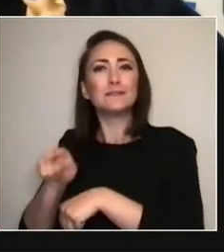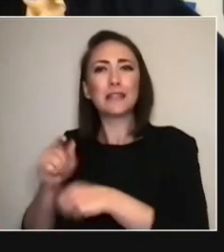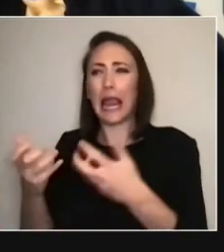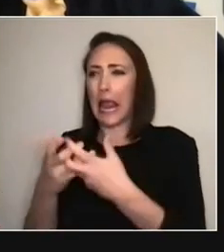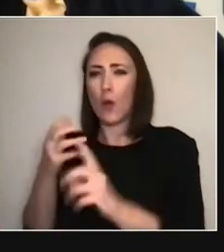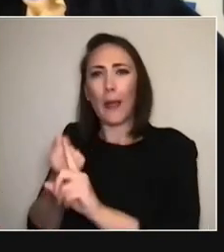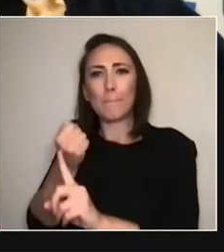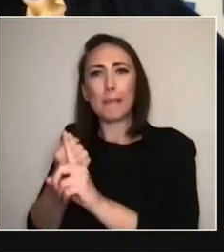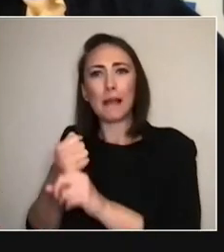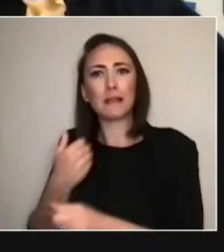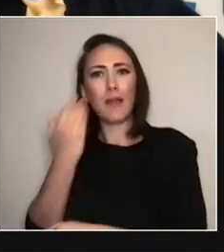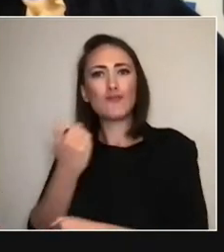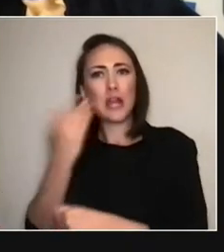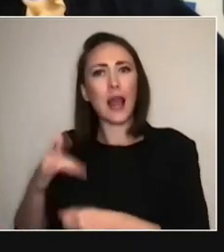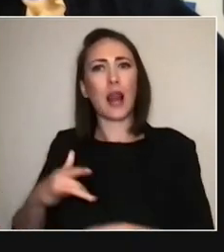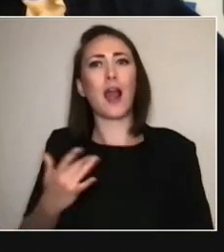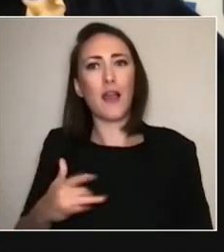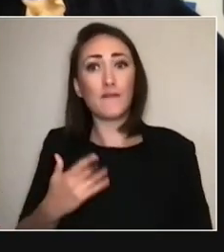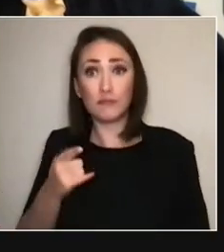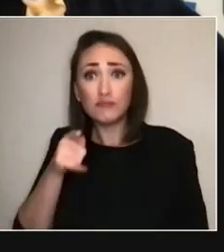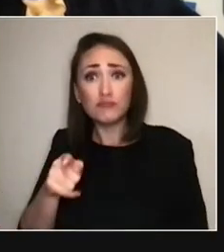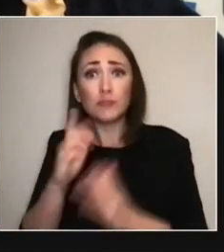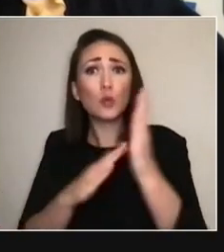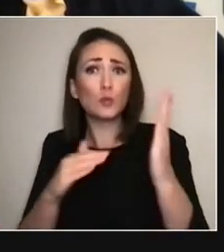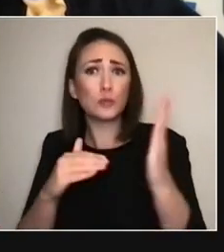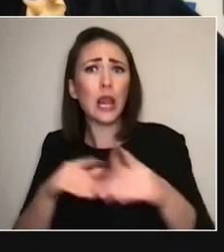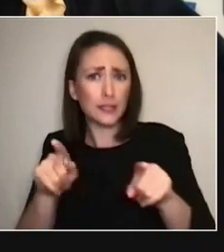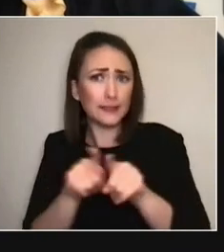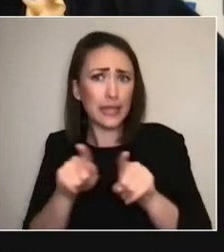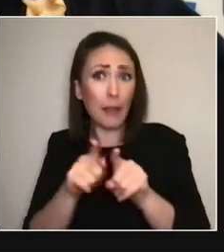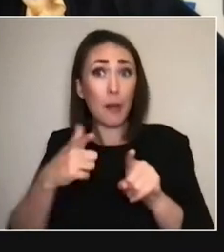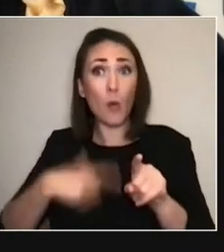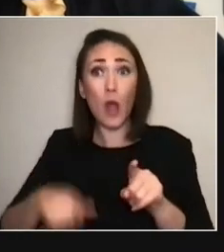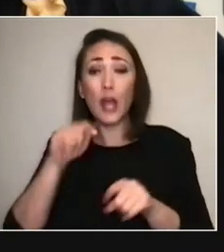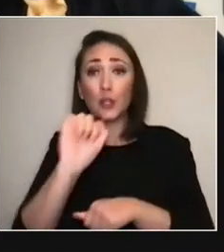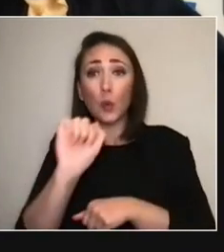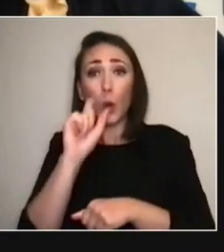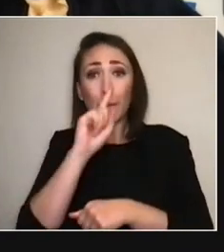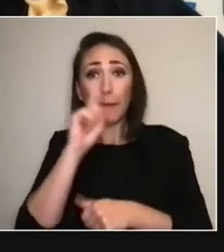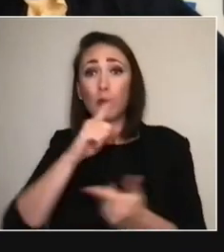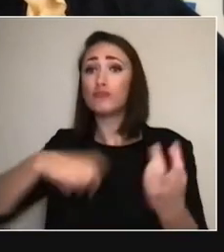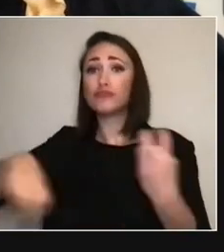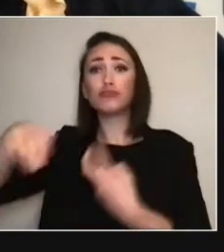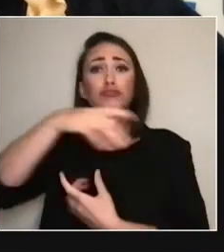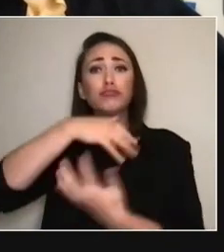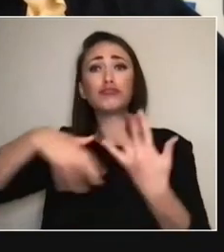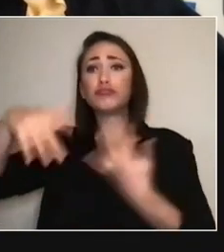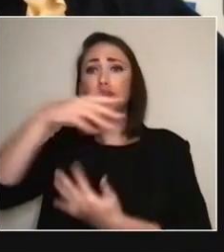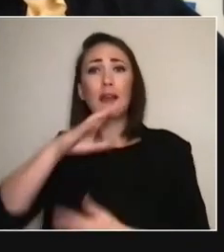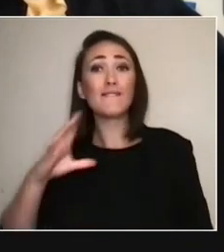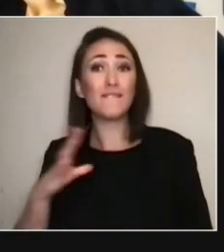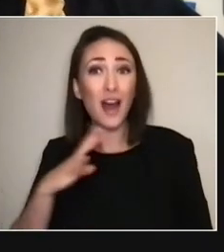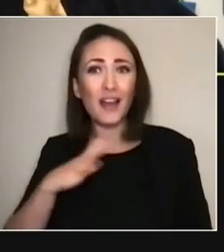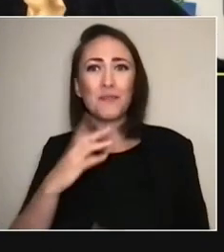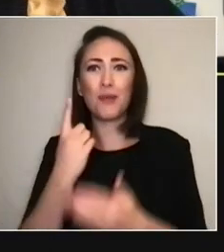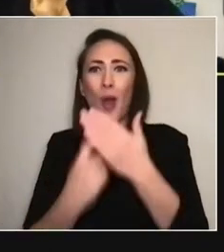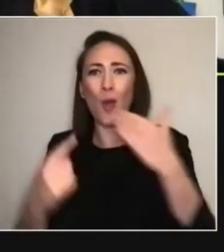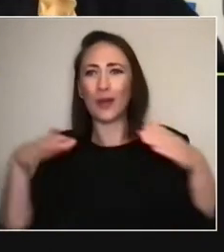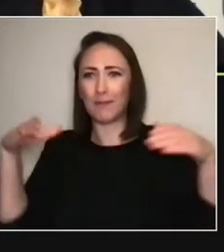even you in New Zealand, where your people are moving around freely, but only on those islands.